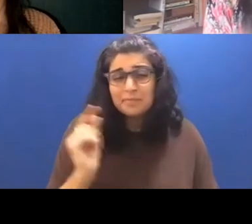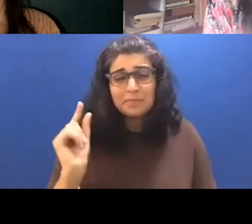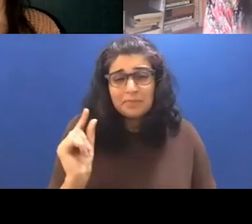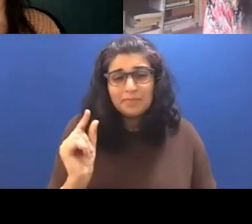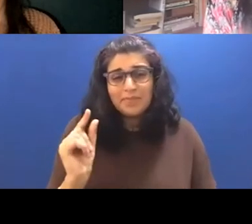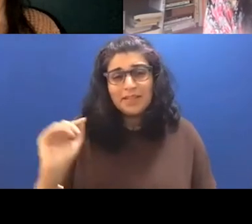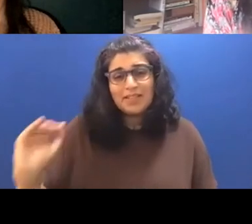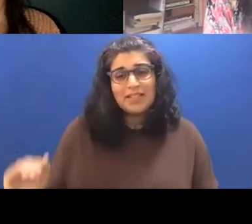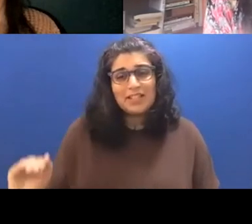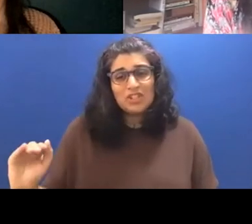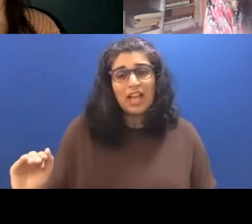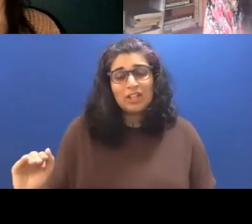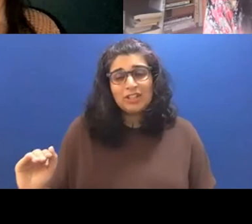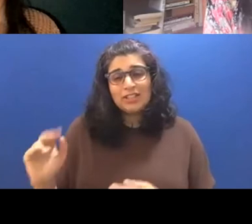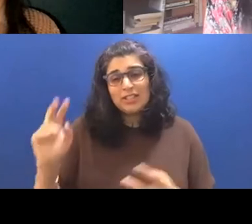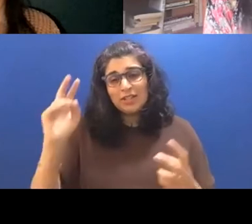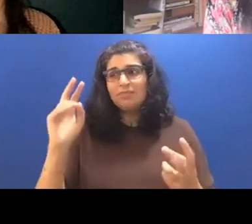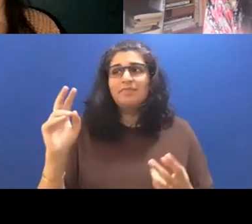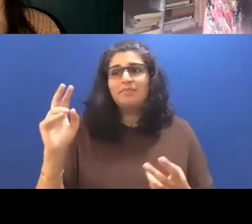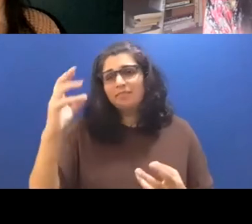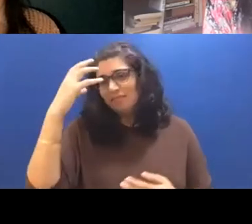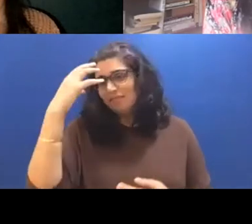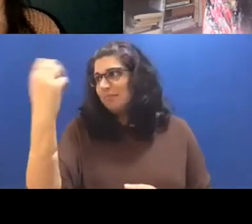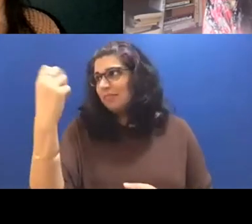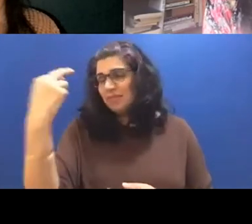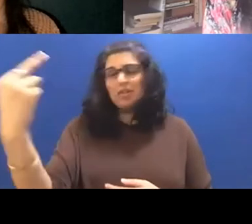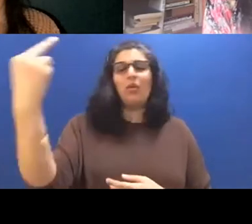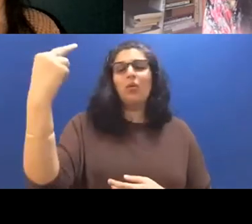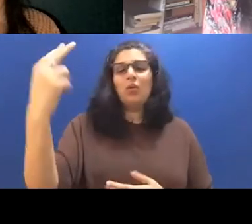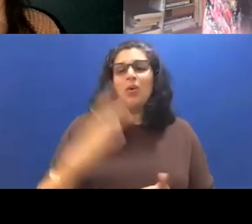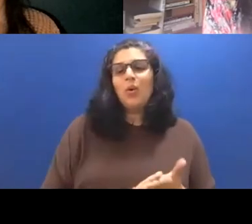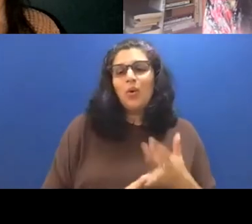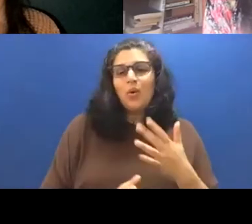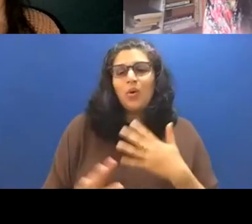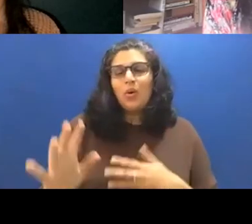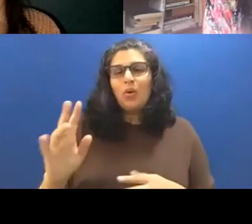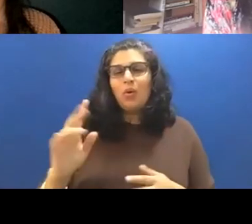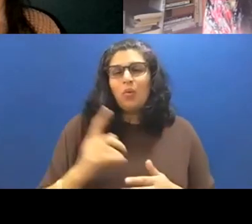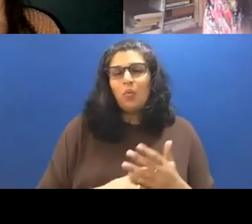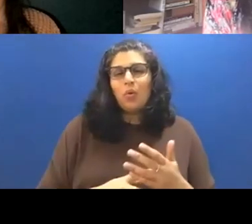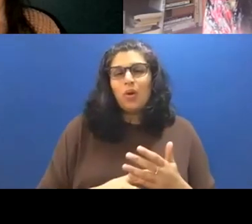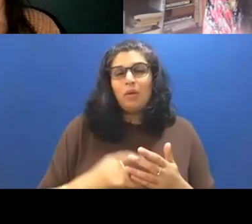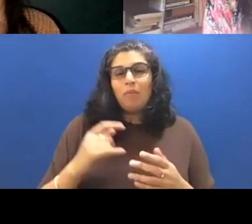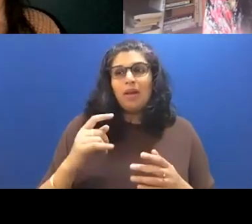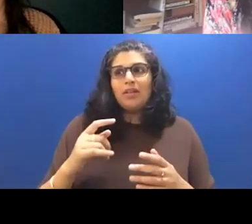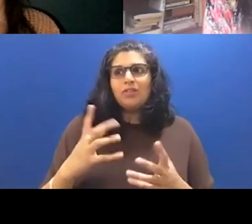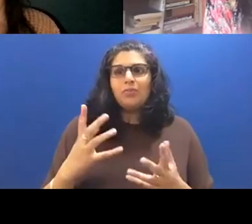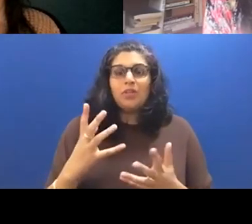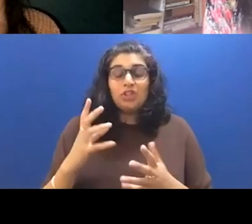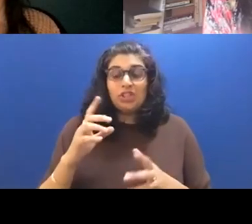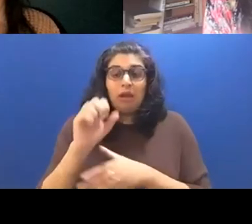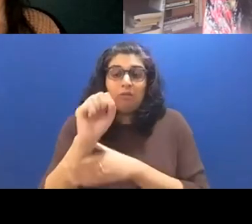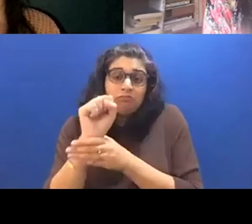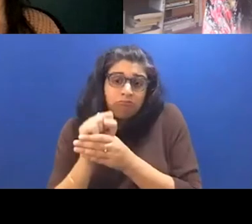memory. But what does she lose by by shrinking that desire of herself in the service of someone